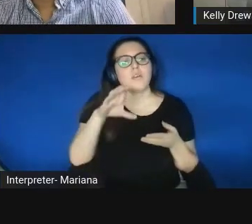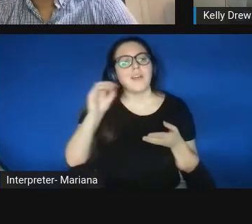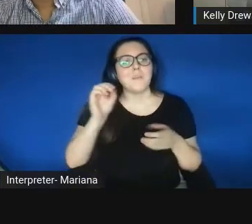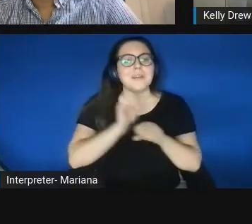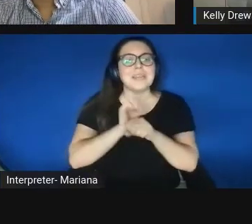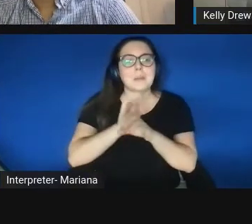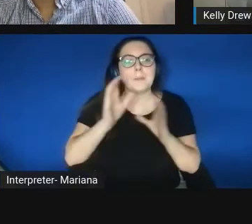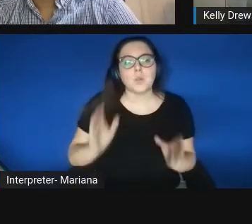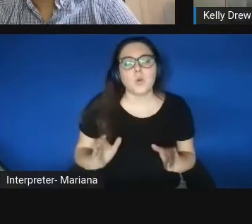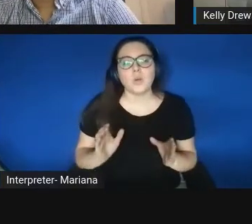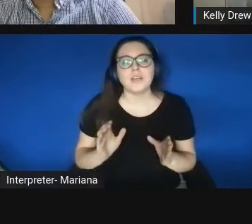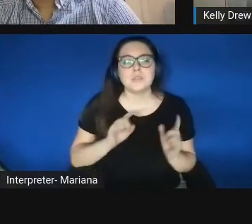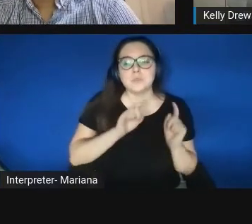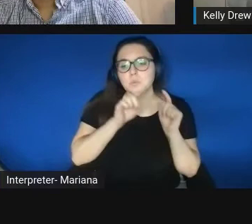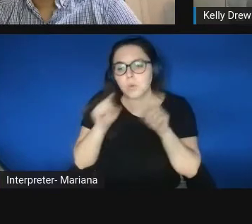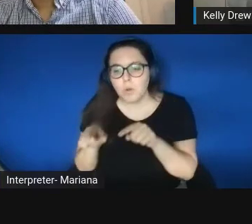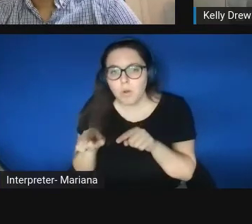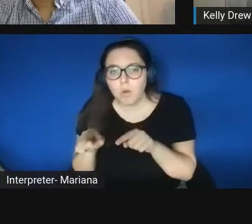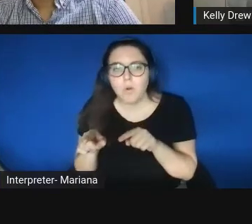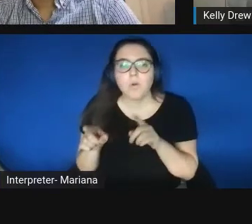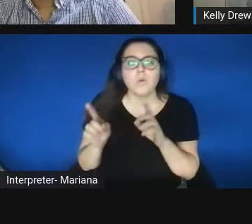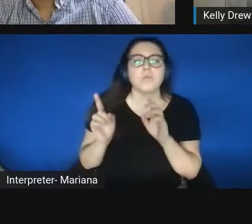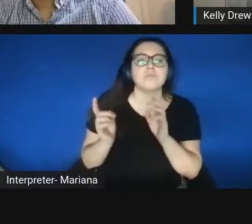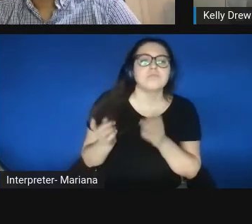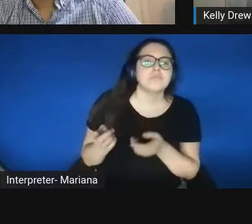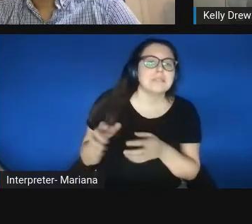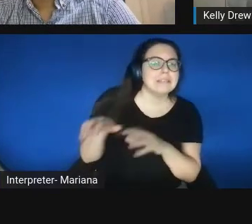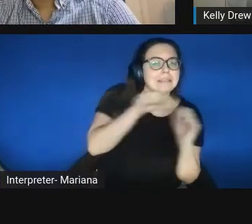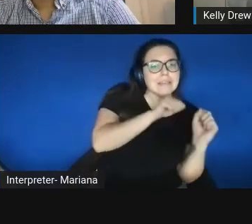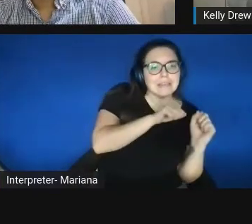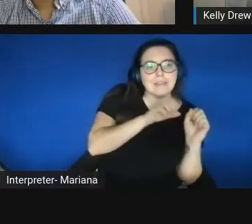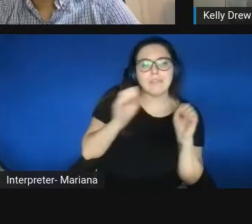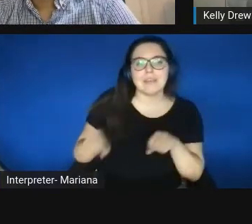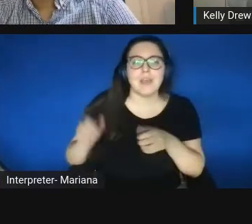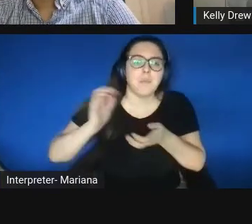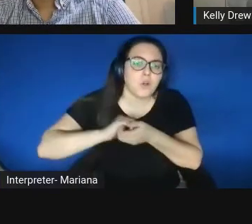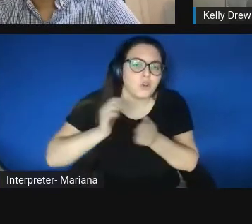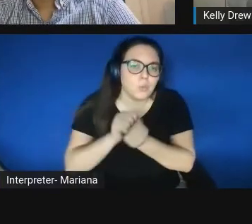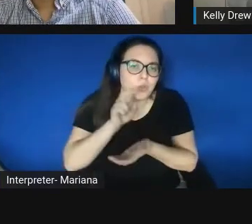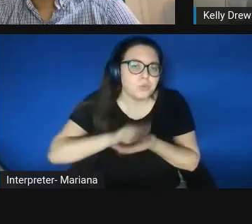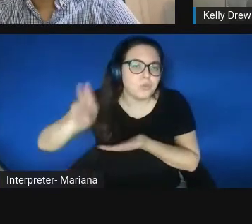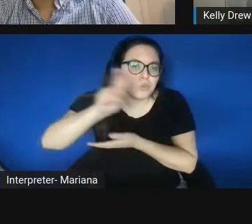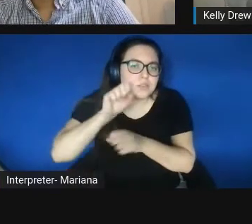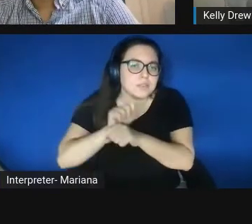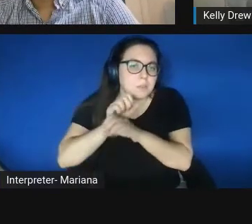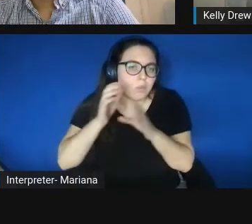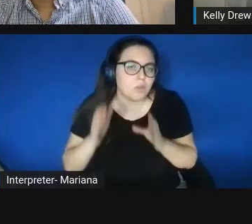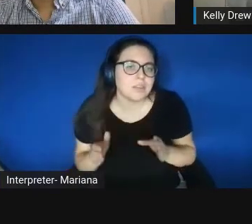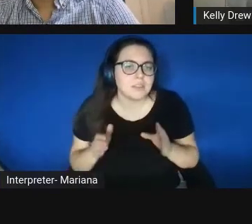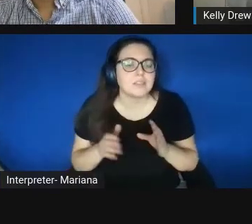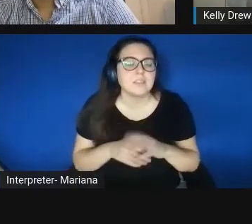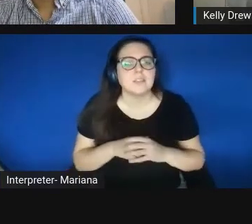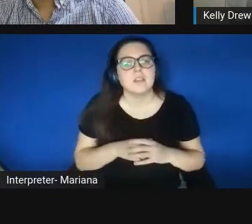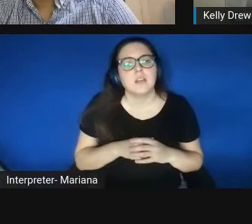and work alongside the university employees. And so obviously without